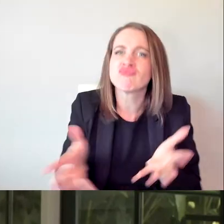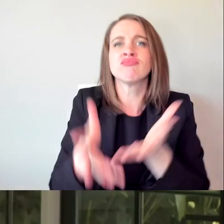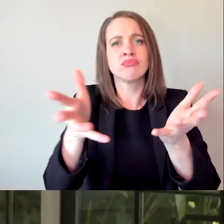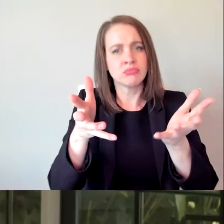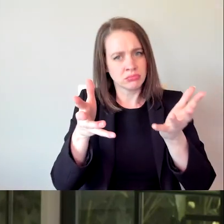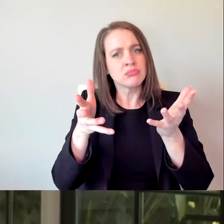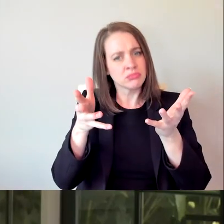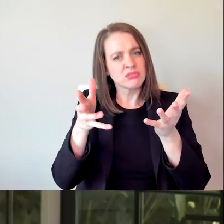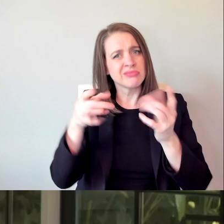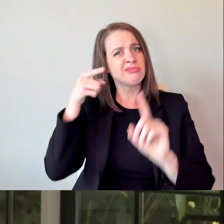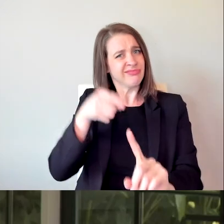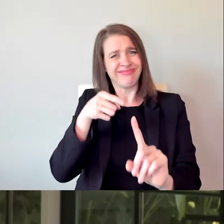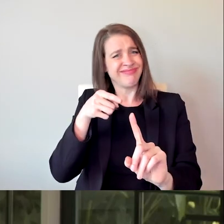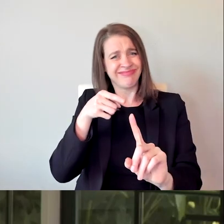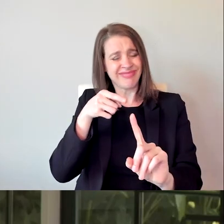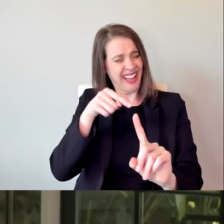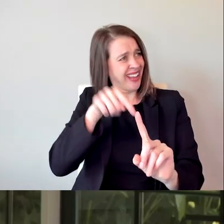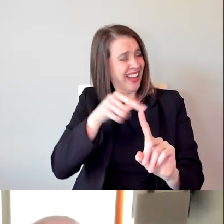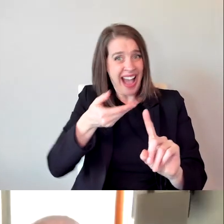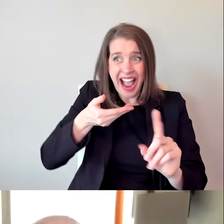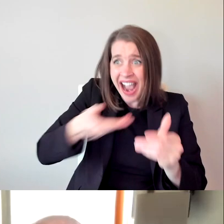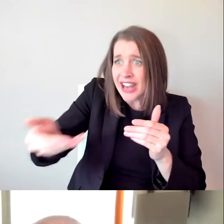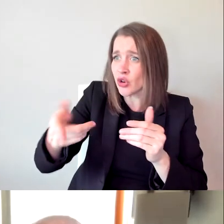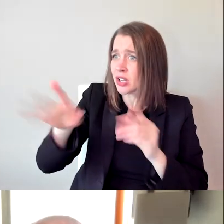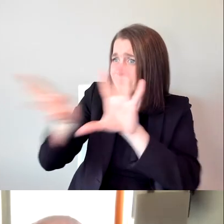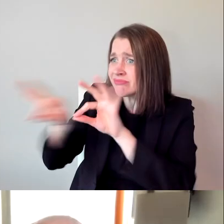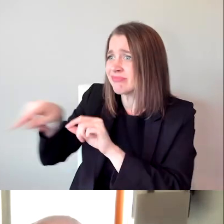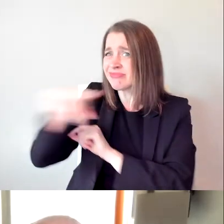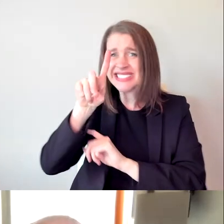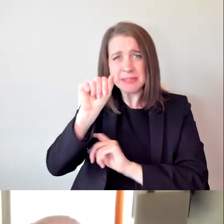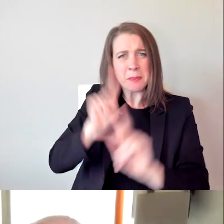not only this is the right thing to do, but it's good business. Good business.